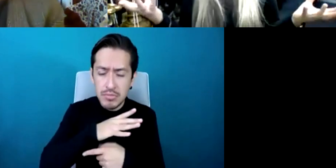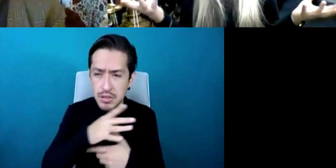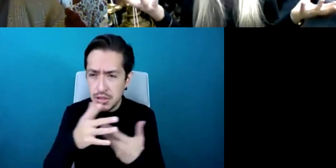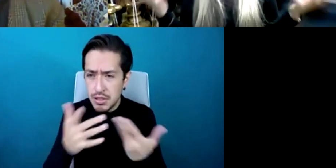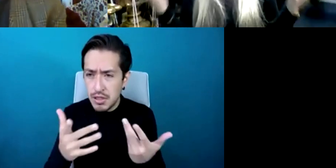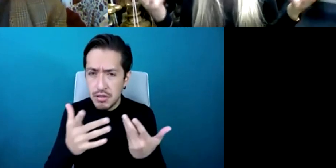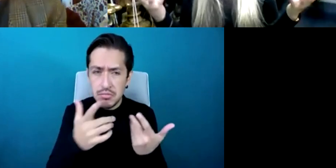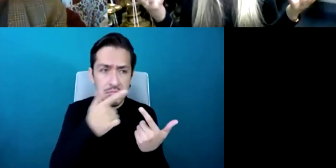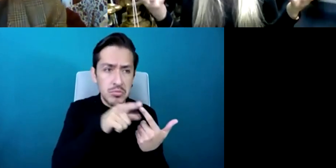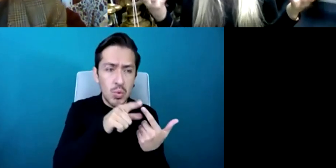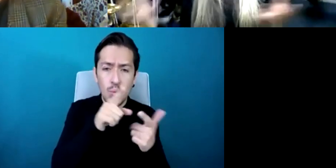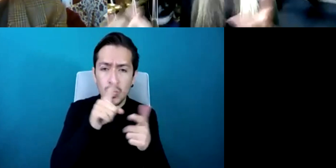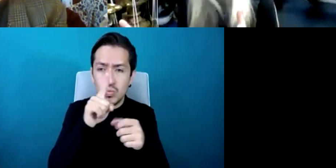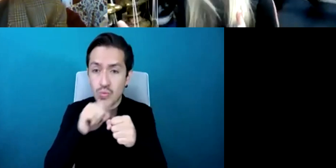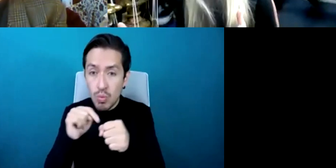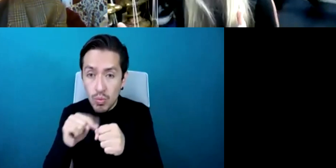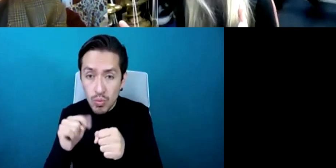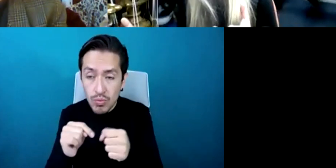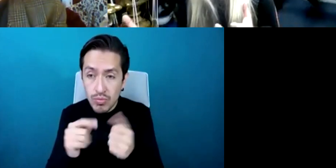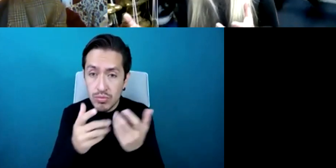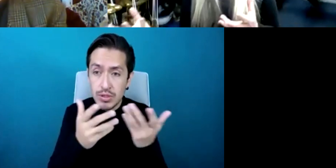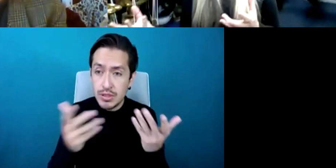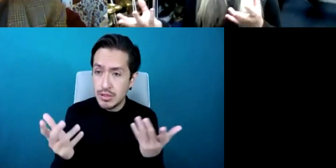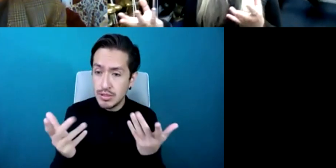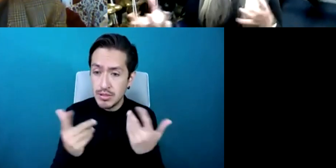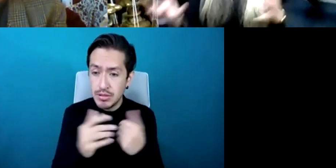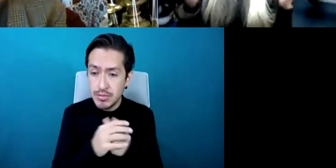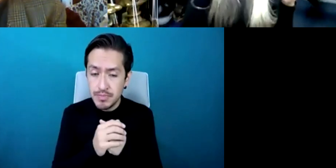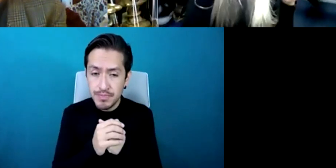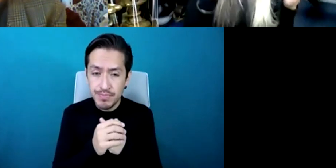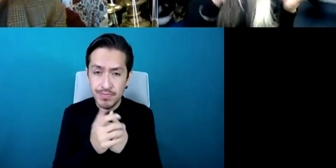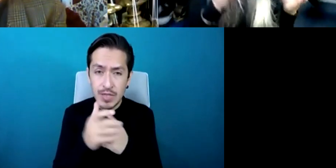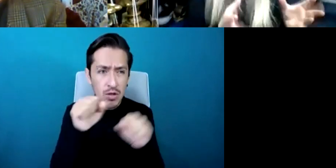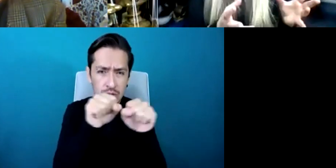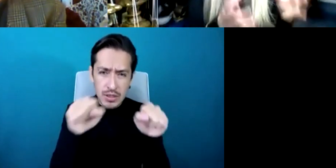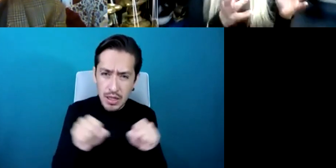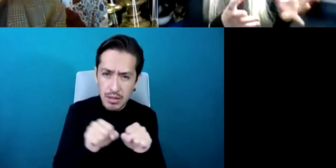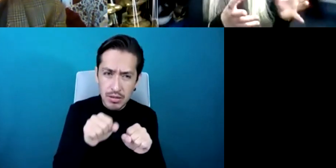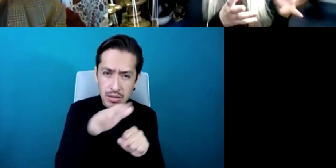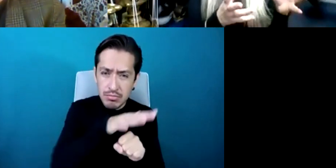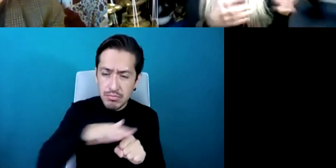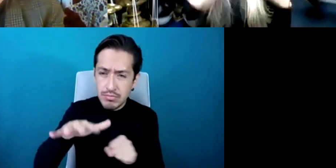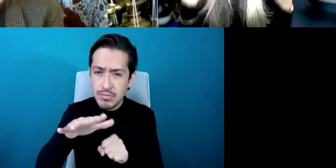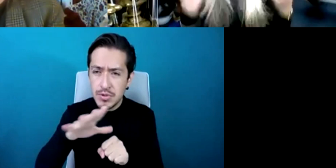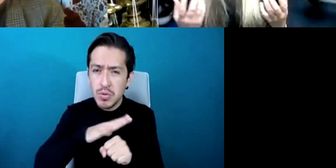and thought out for sight impaired kids and there was a particular room essentially room for hearing